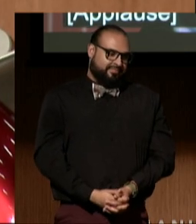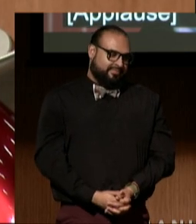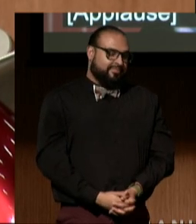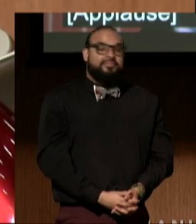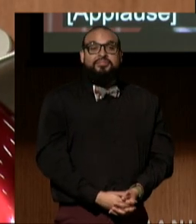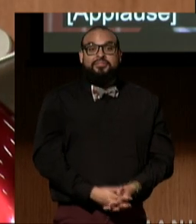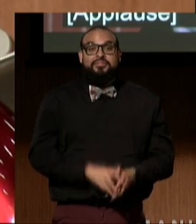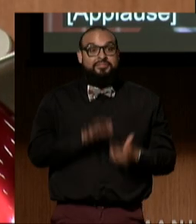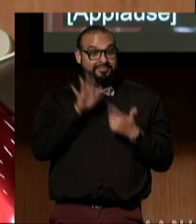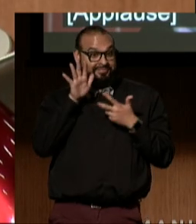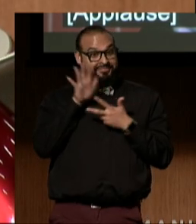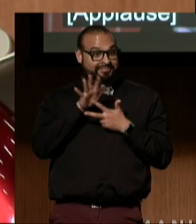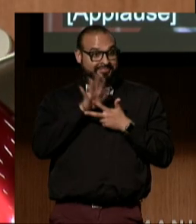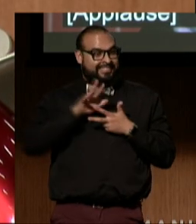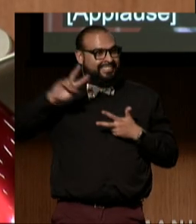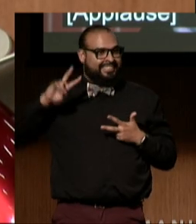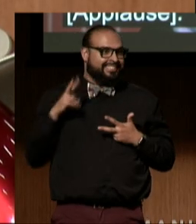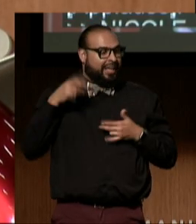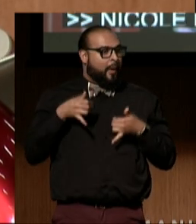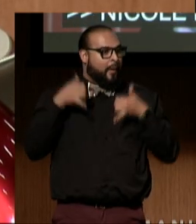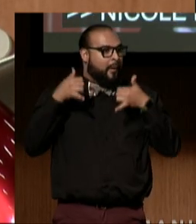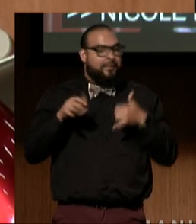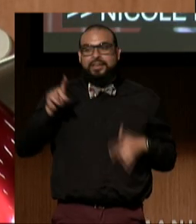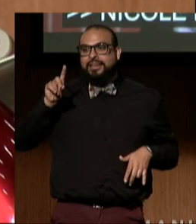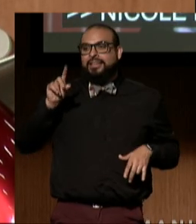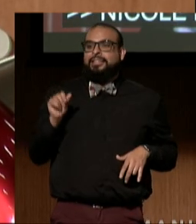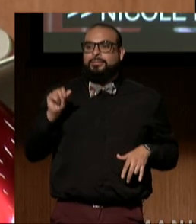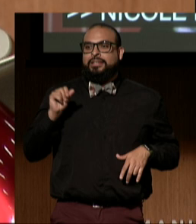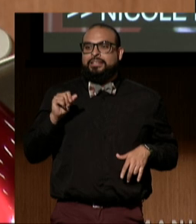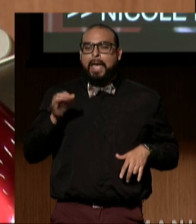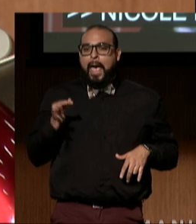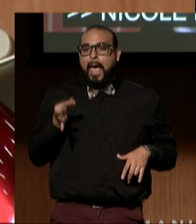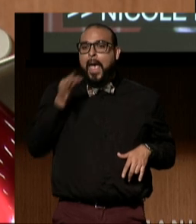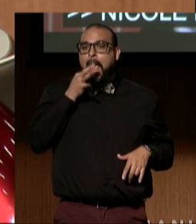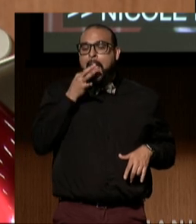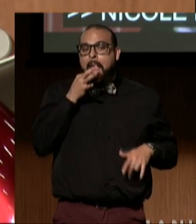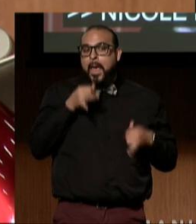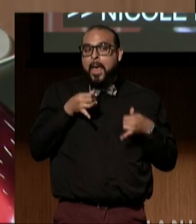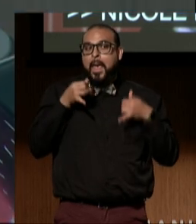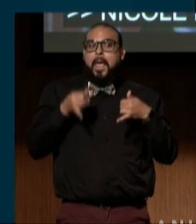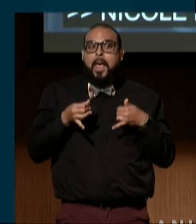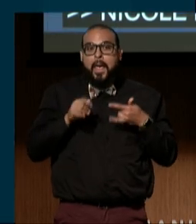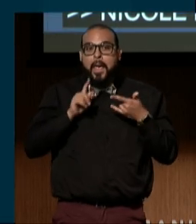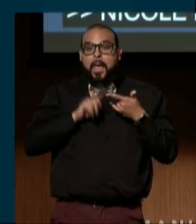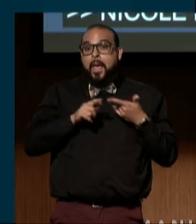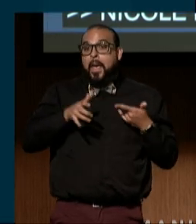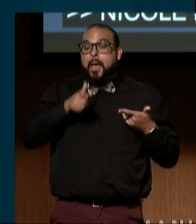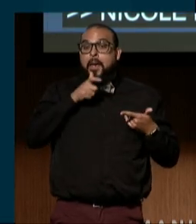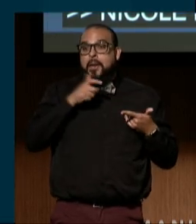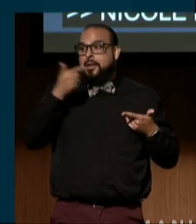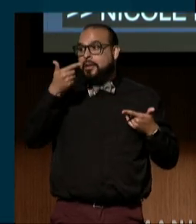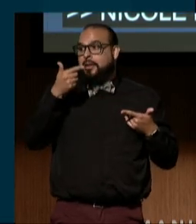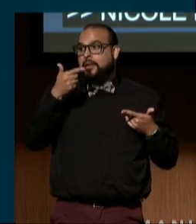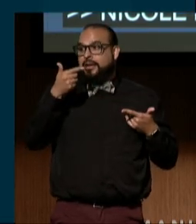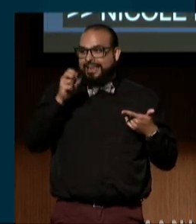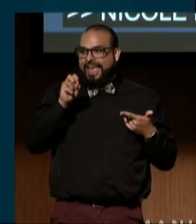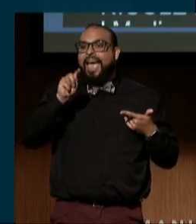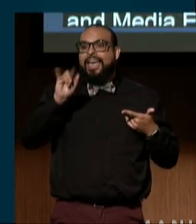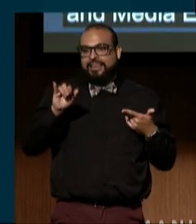Our second award, our Disability Excellence Award, goes to Getty Images.